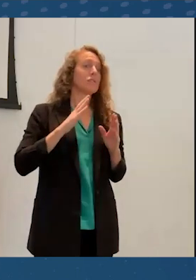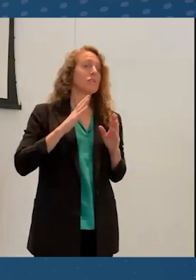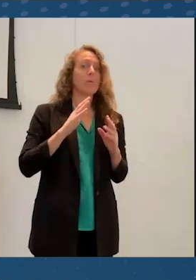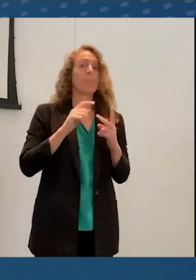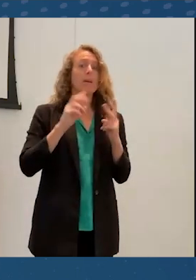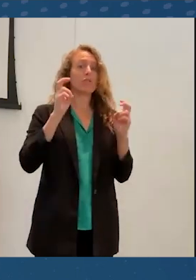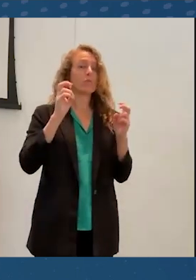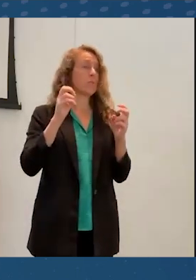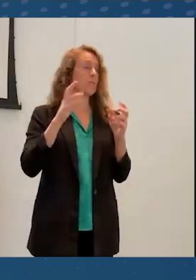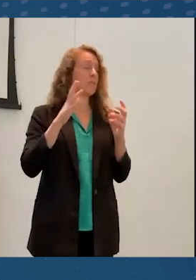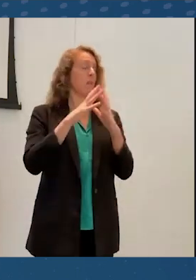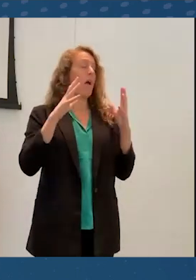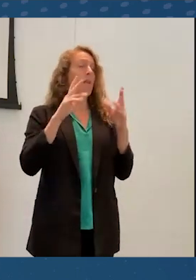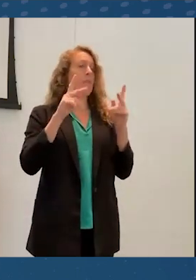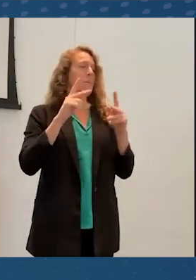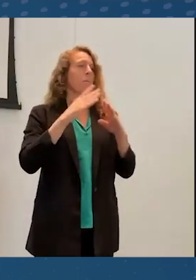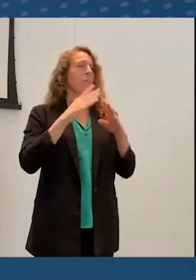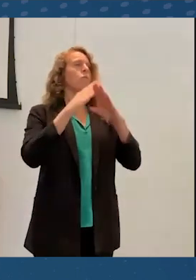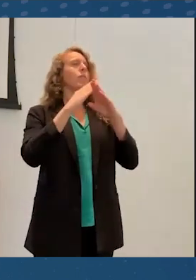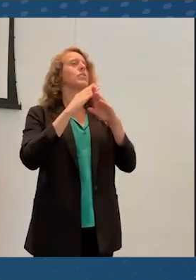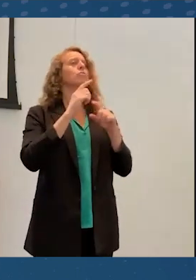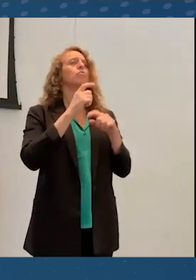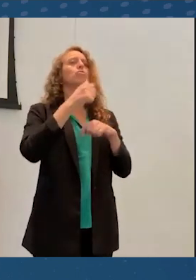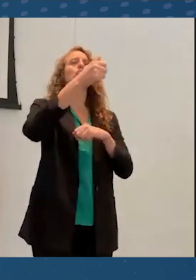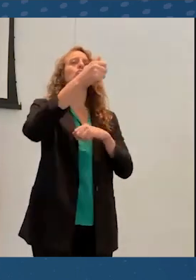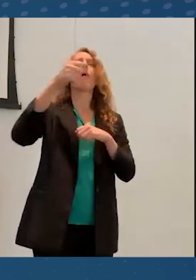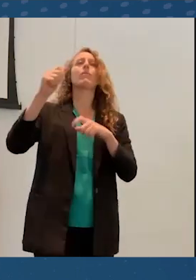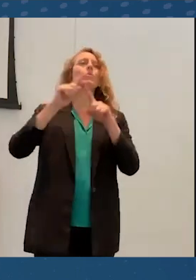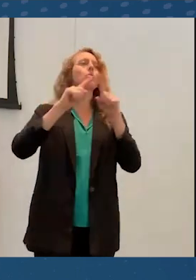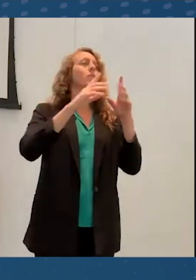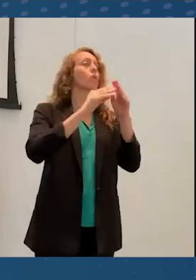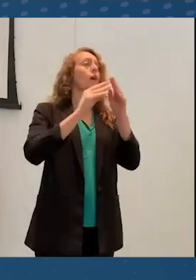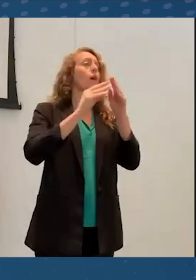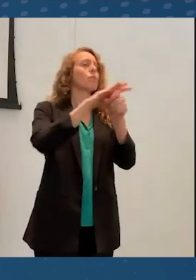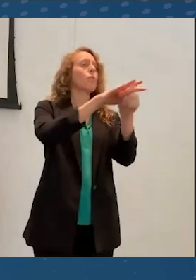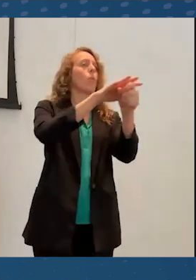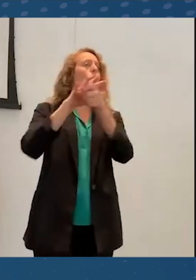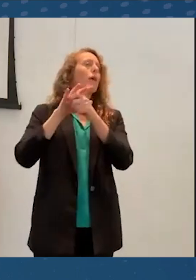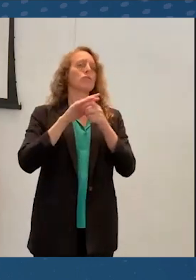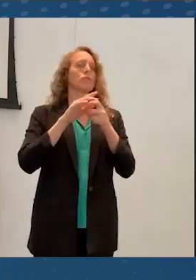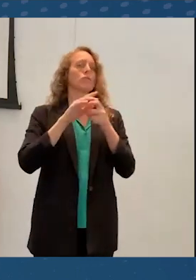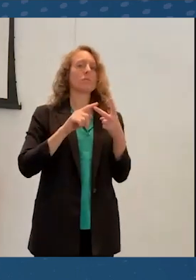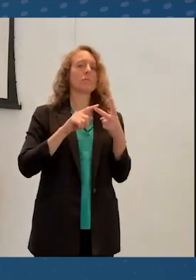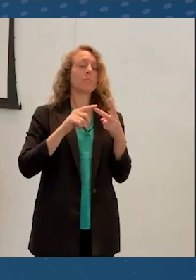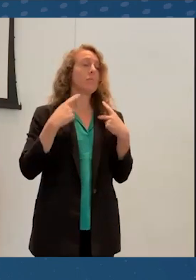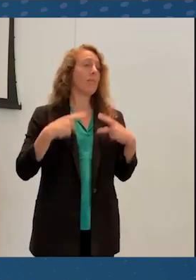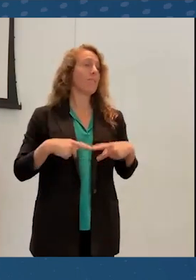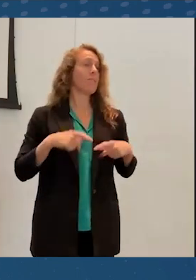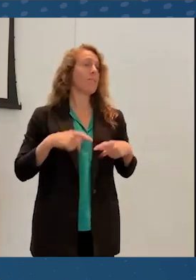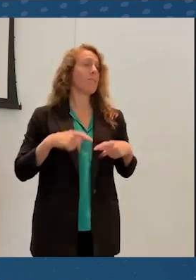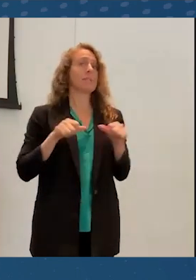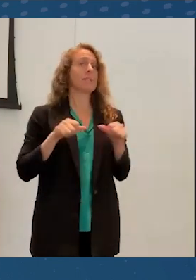of people from traveling to different conference locations. Physical spaces are often inaccessible,